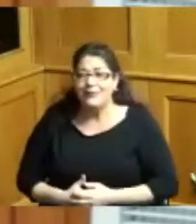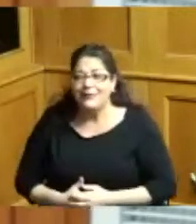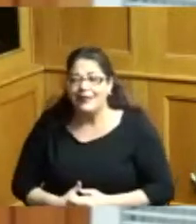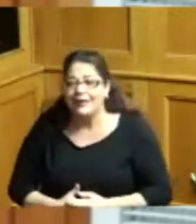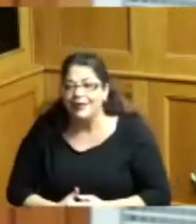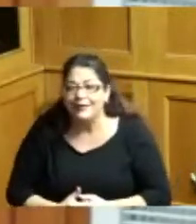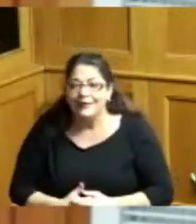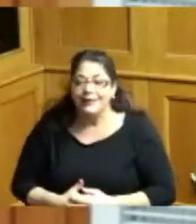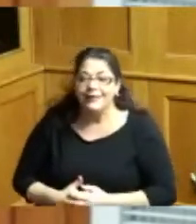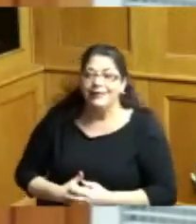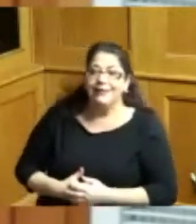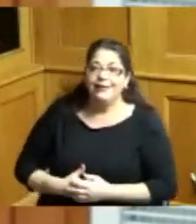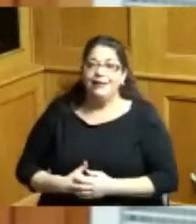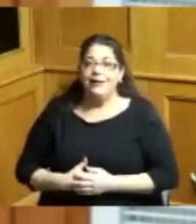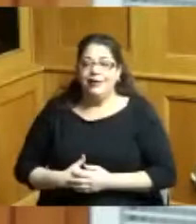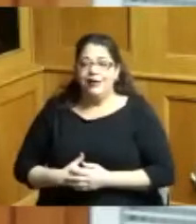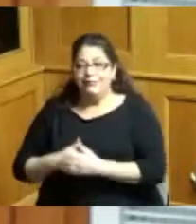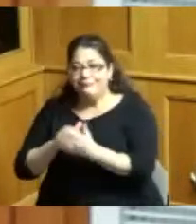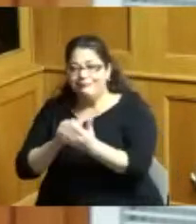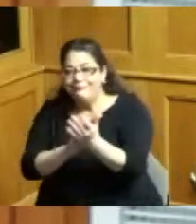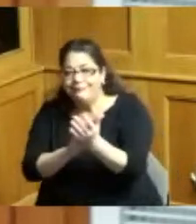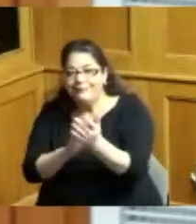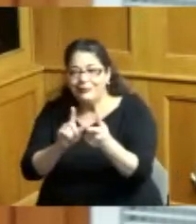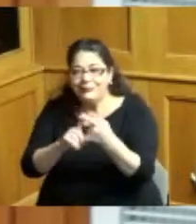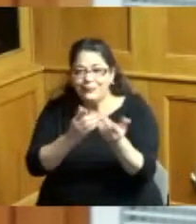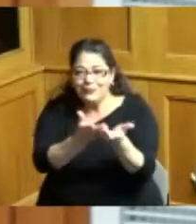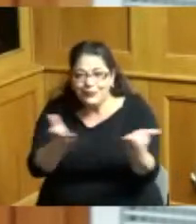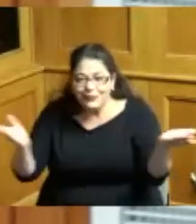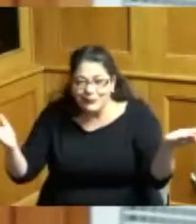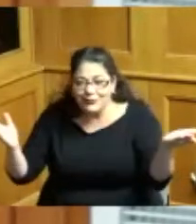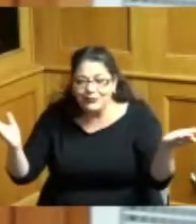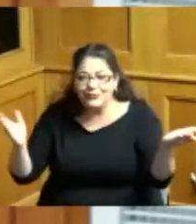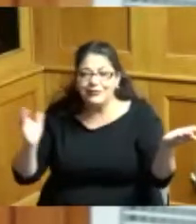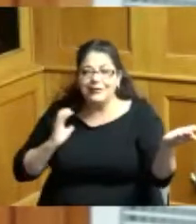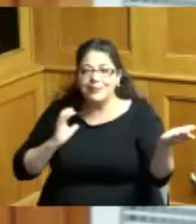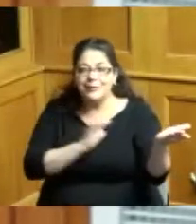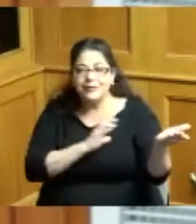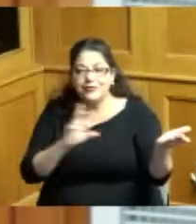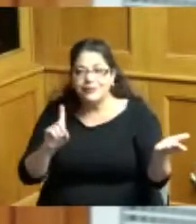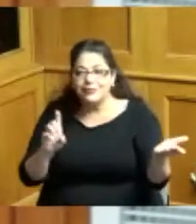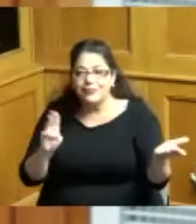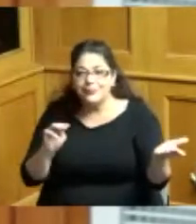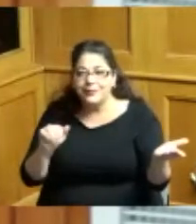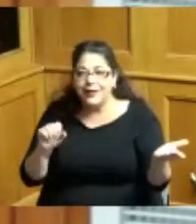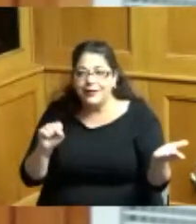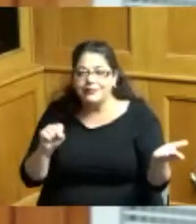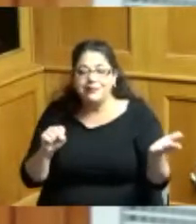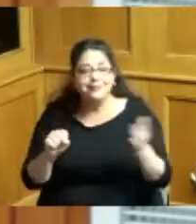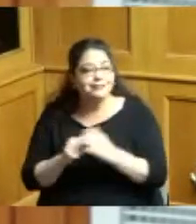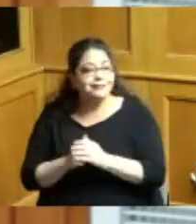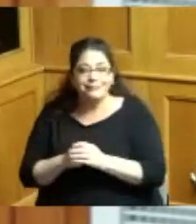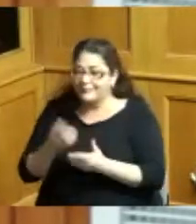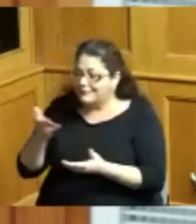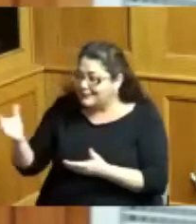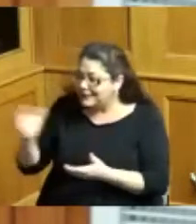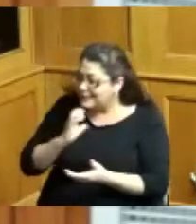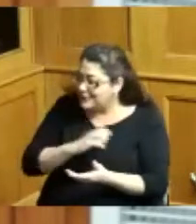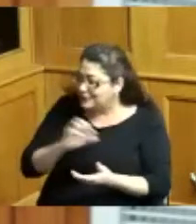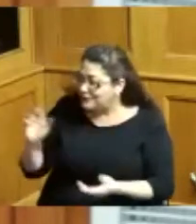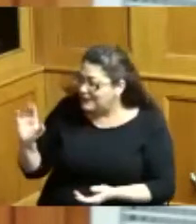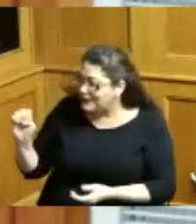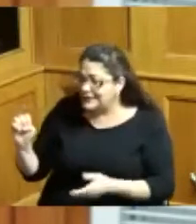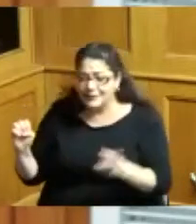you know protocol to you Commissioner Dumas and also Commissioner Reece and Commissioner Driehaus